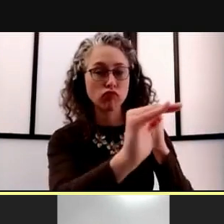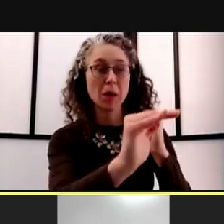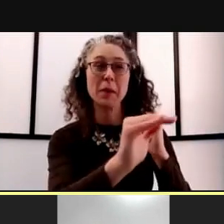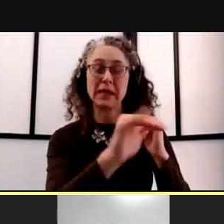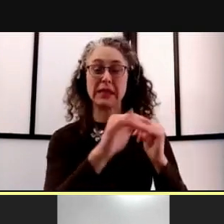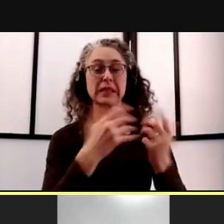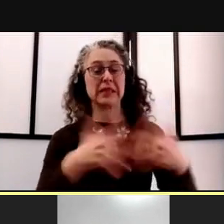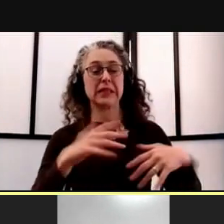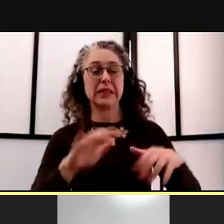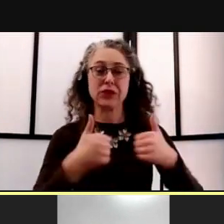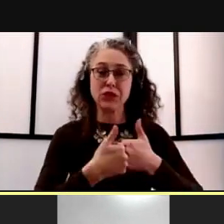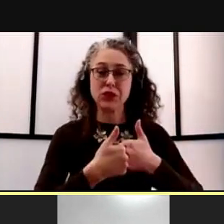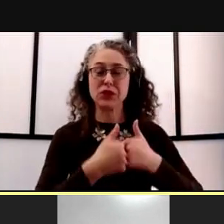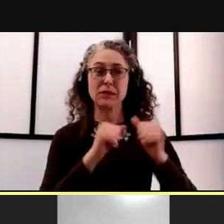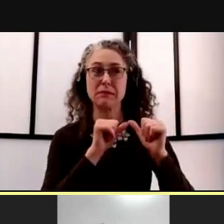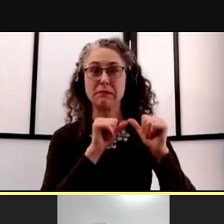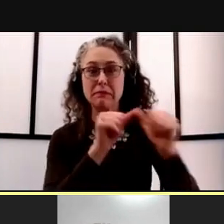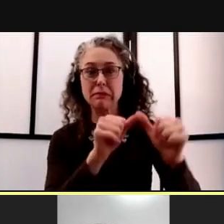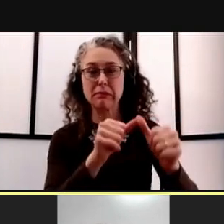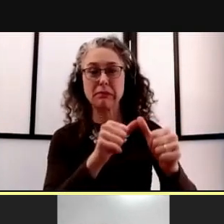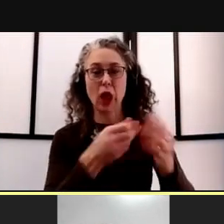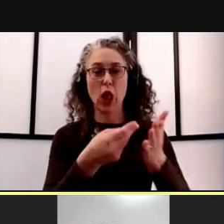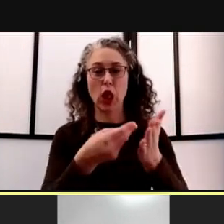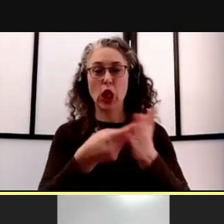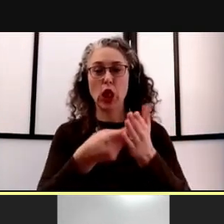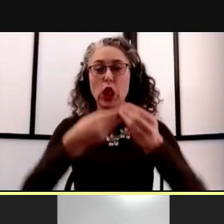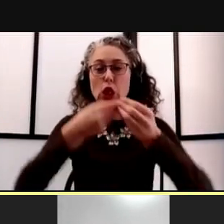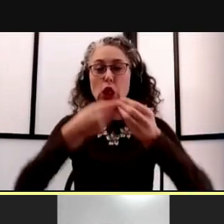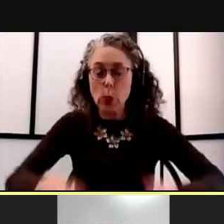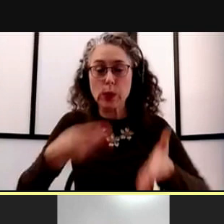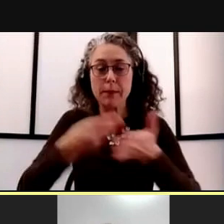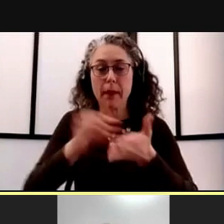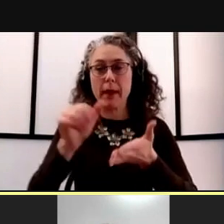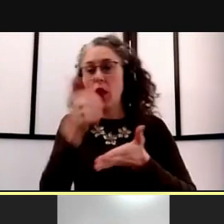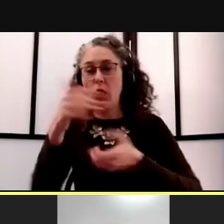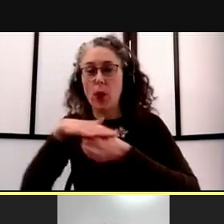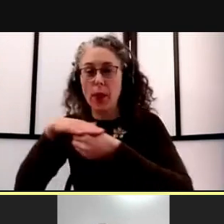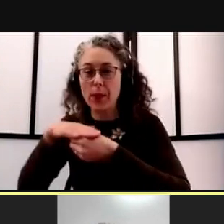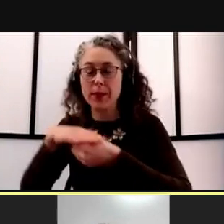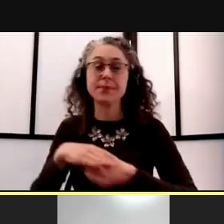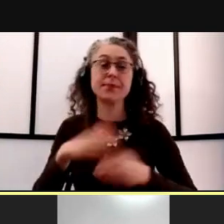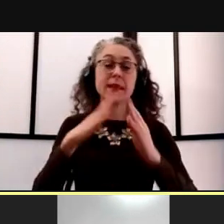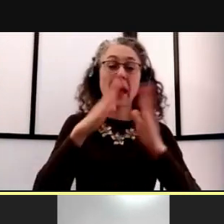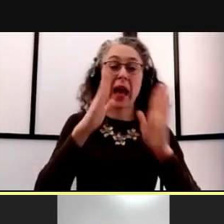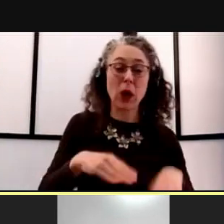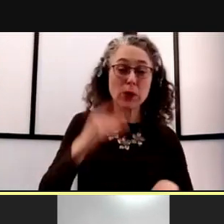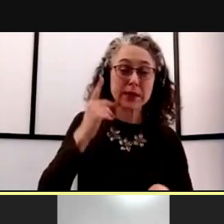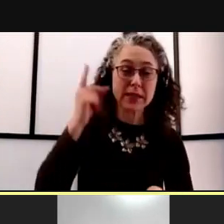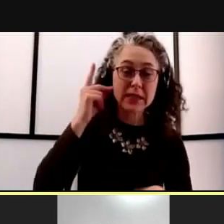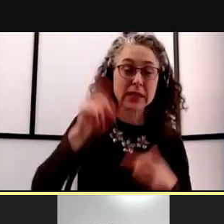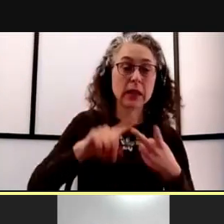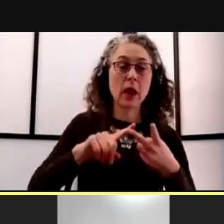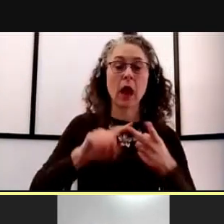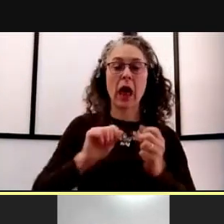and ongoing losses in some other areas including both housing and athletics and their increased costs